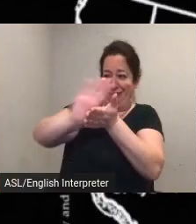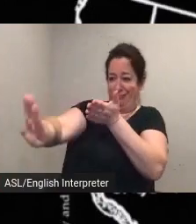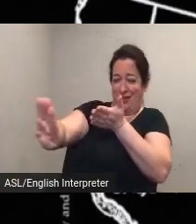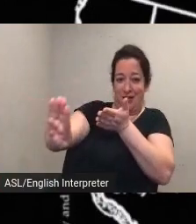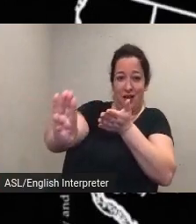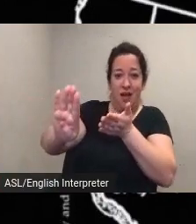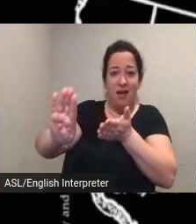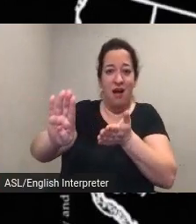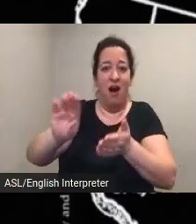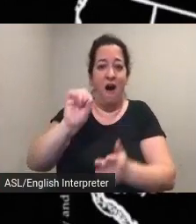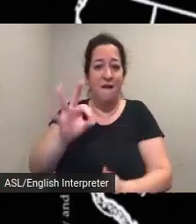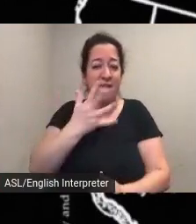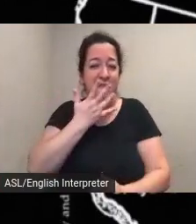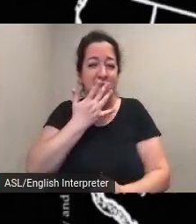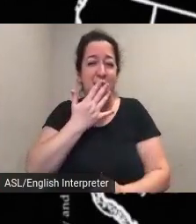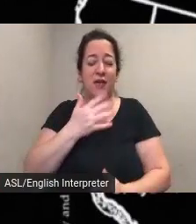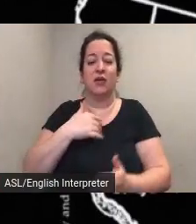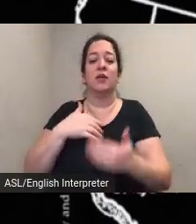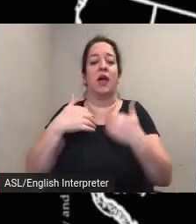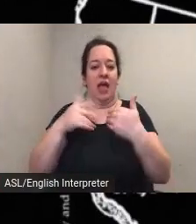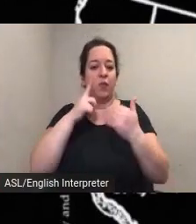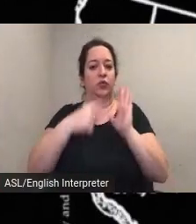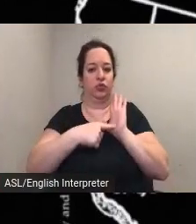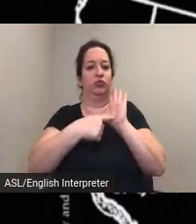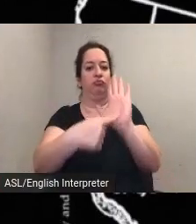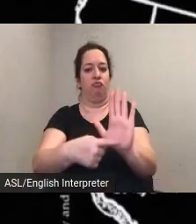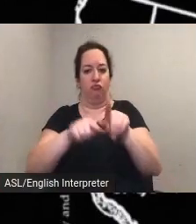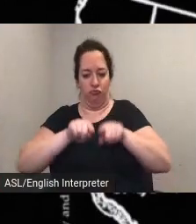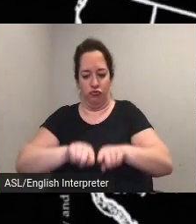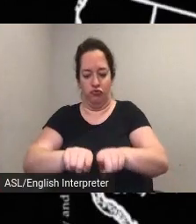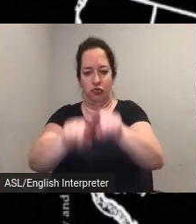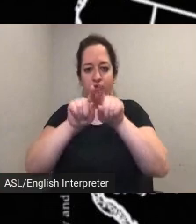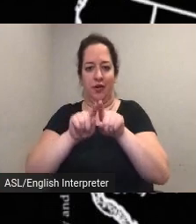the suffrage movement the story map narrative highlights